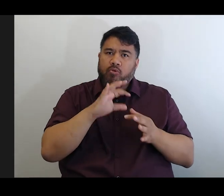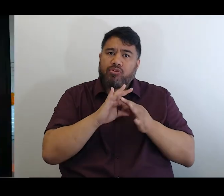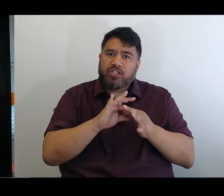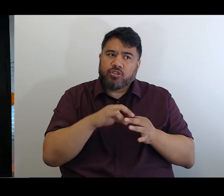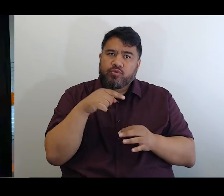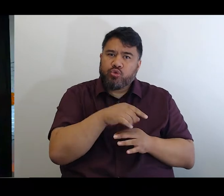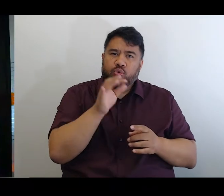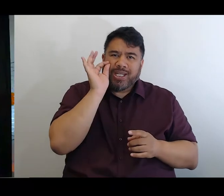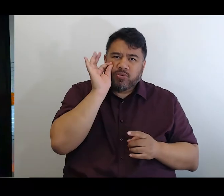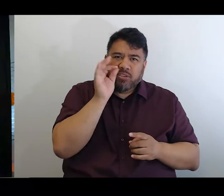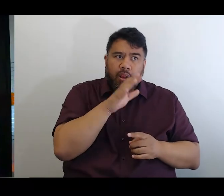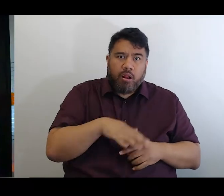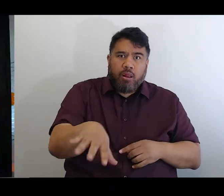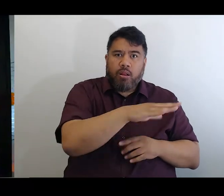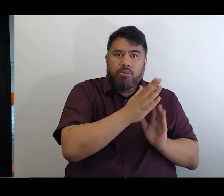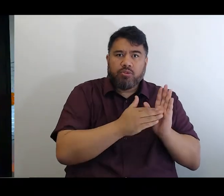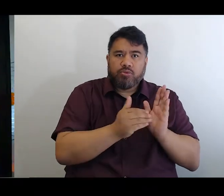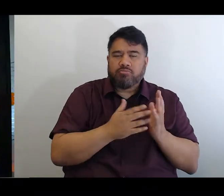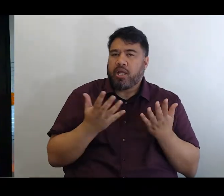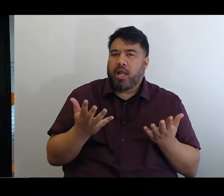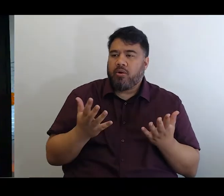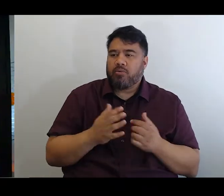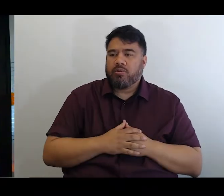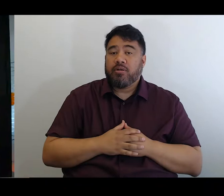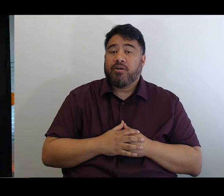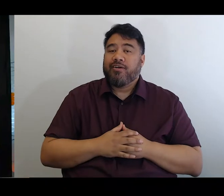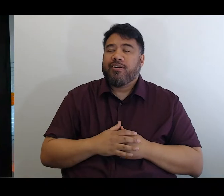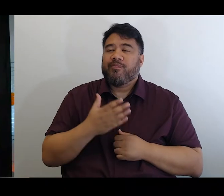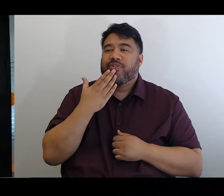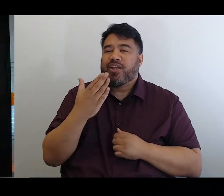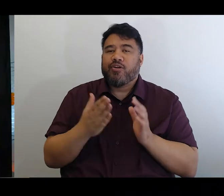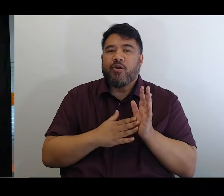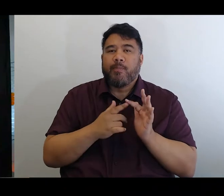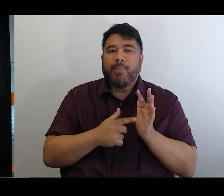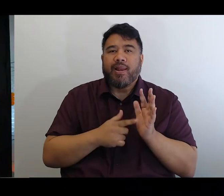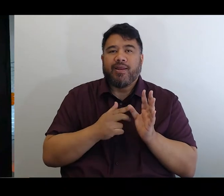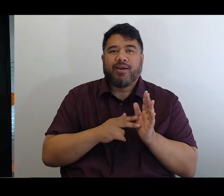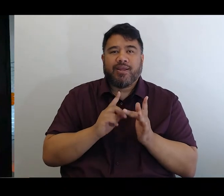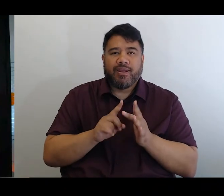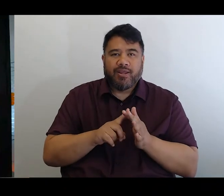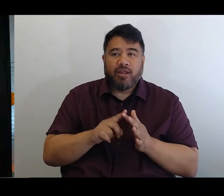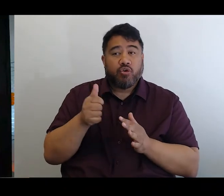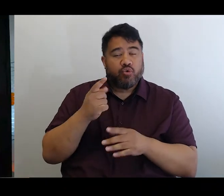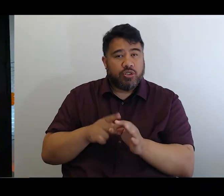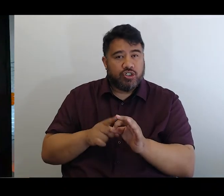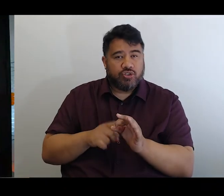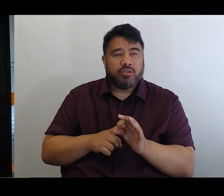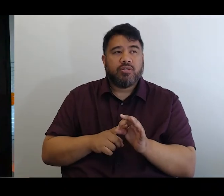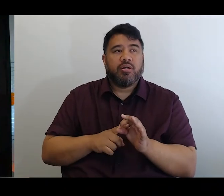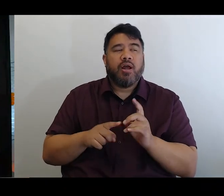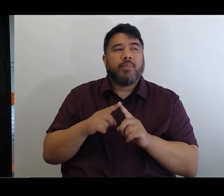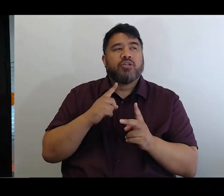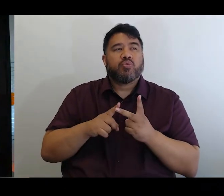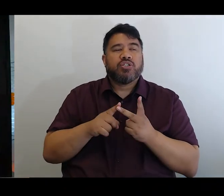Thanks Melanie, and thanks for your comment about workforce which I can come back to after, I’m sure there’ll be other questions on that, but in relation to local barriers.